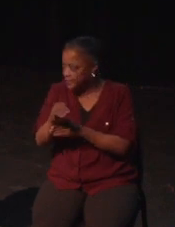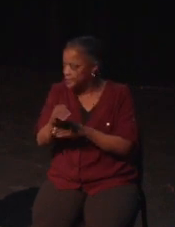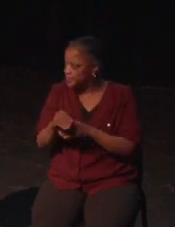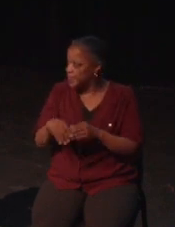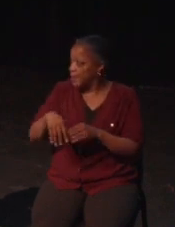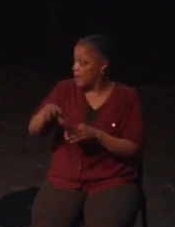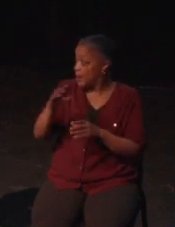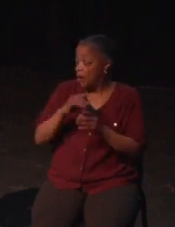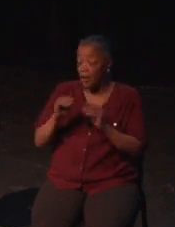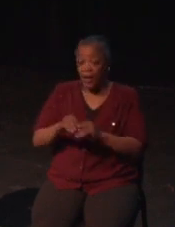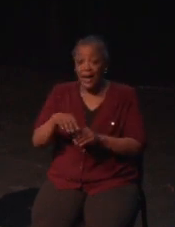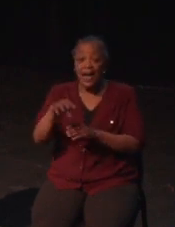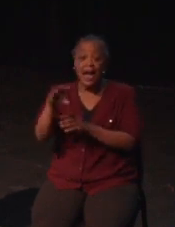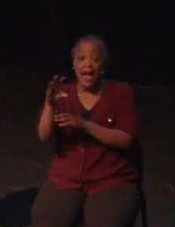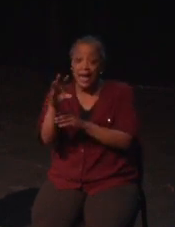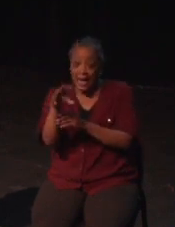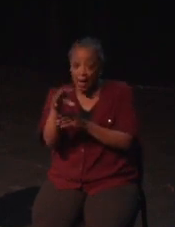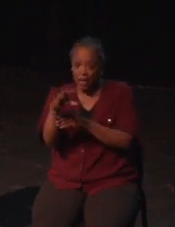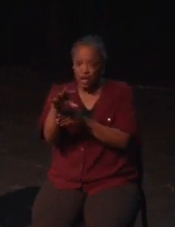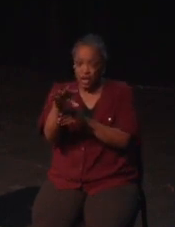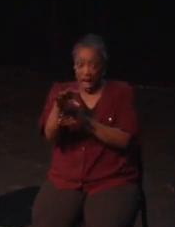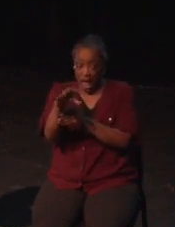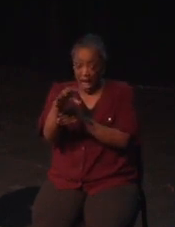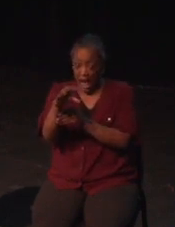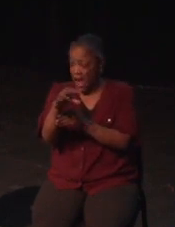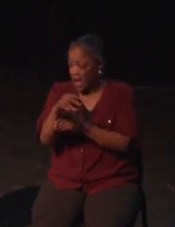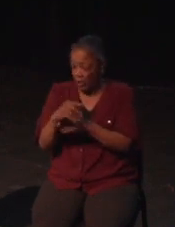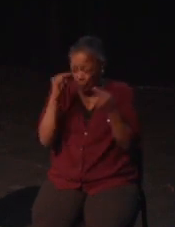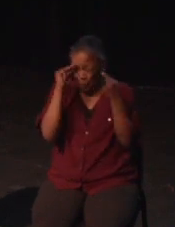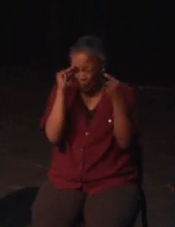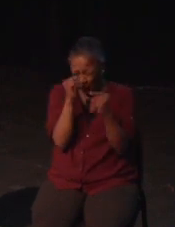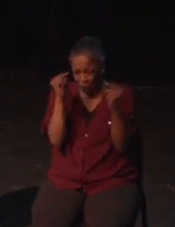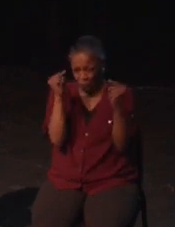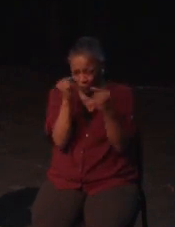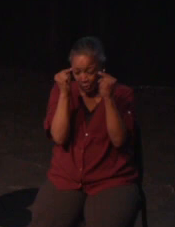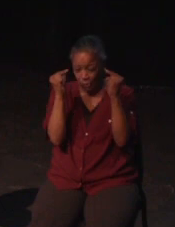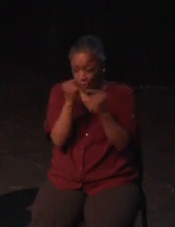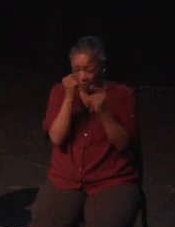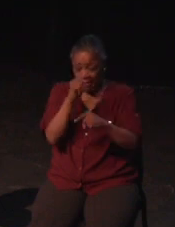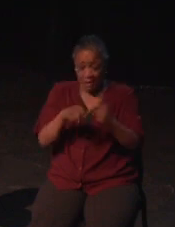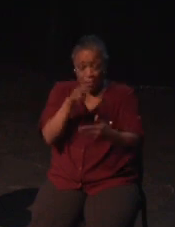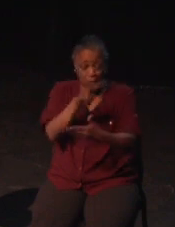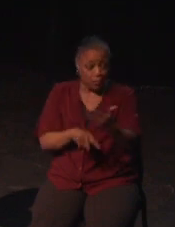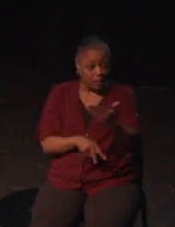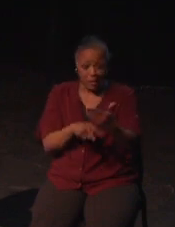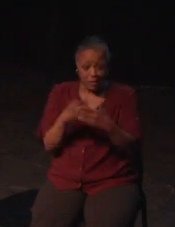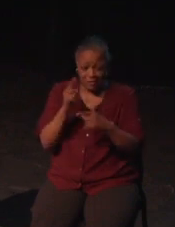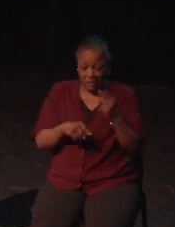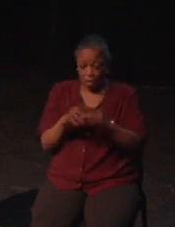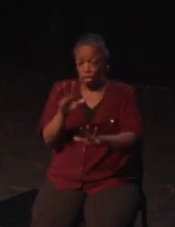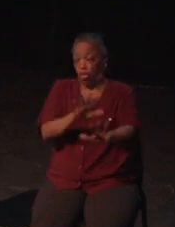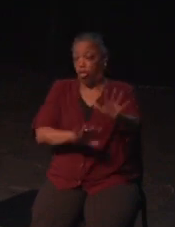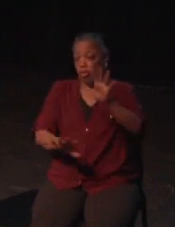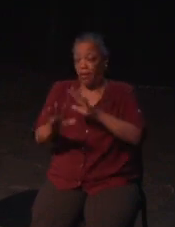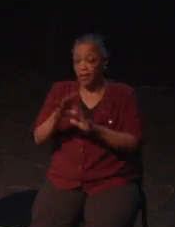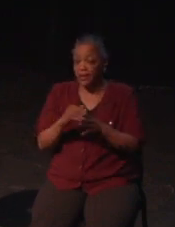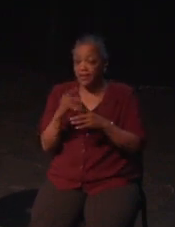Not even like a little bit, but I had so much fun dying 26 times in the first three hours. I was counting and I was streaming it too.